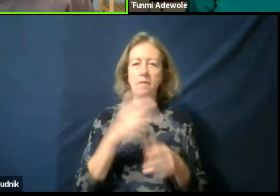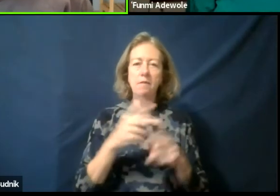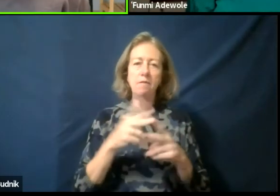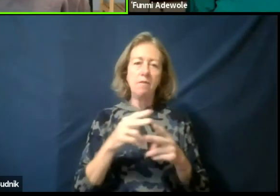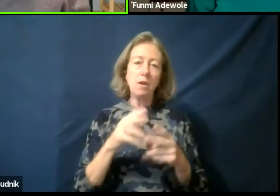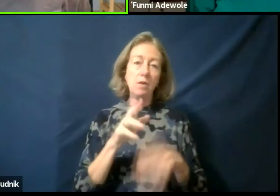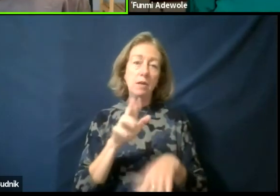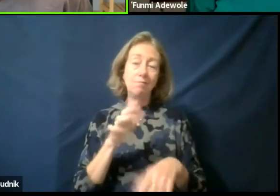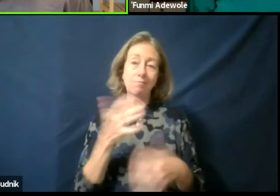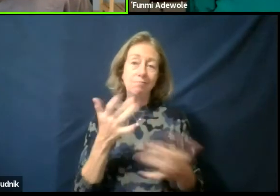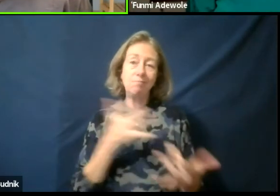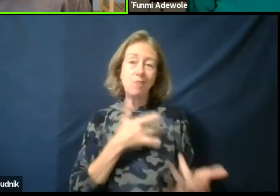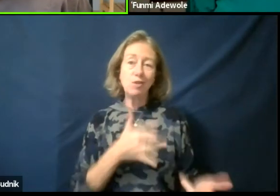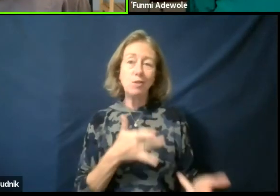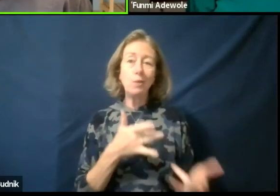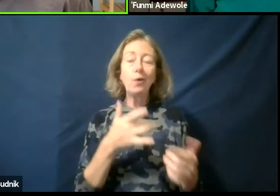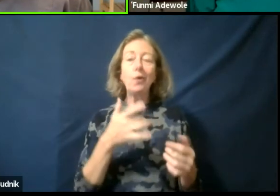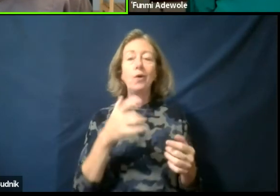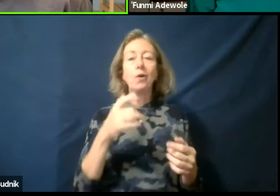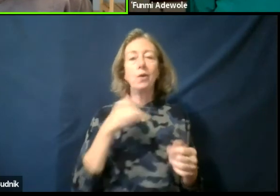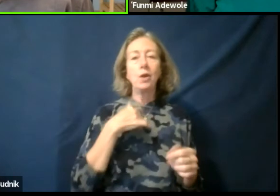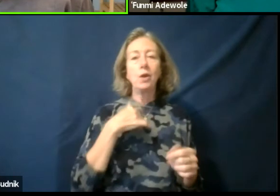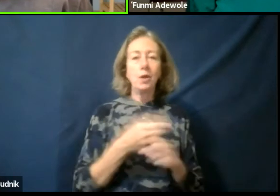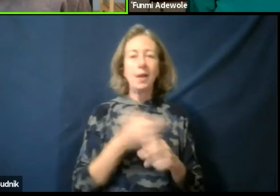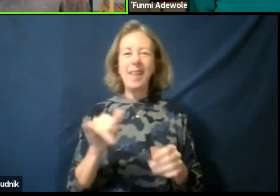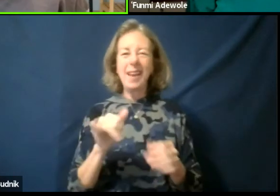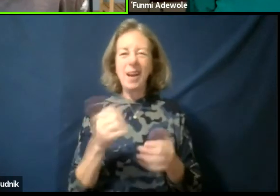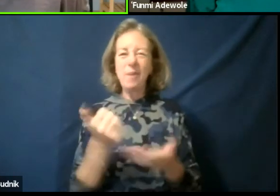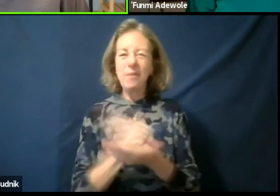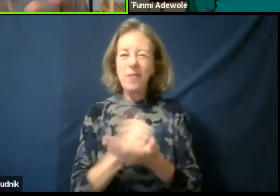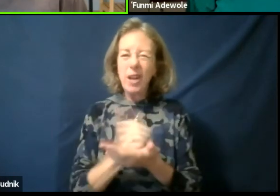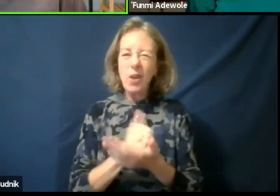because of video games and all that, right. But you know what are those things